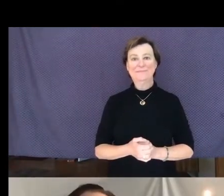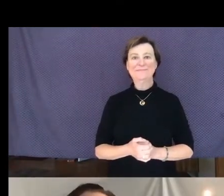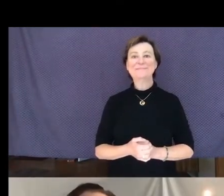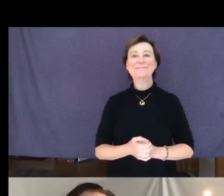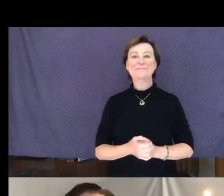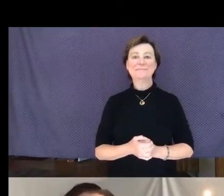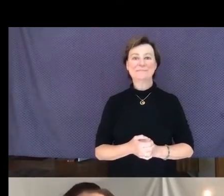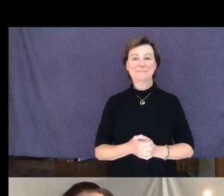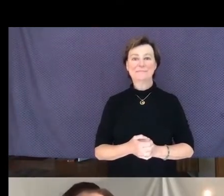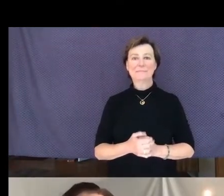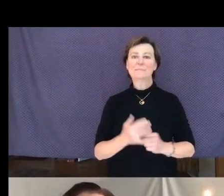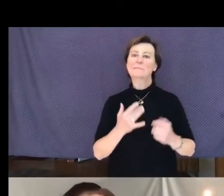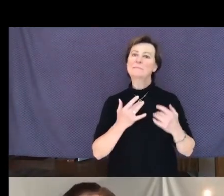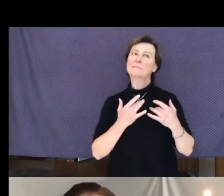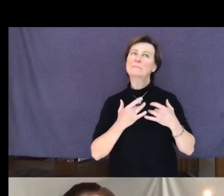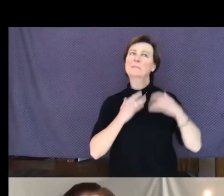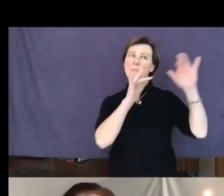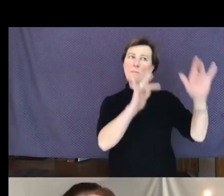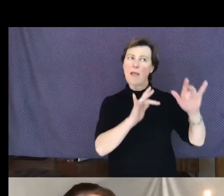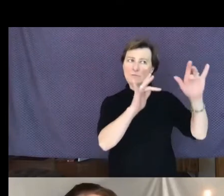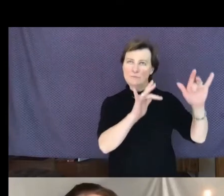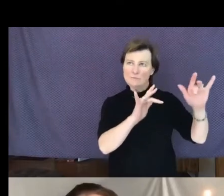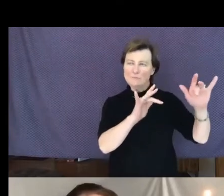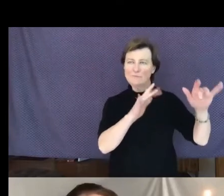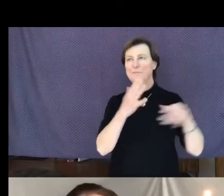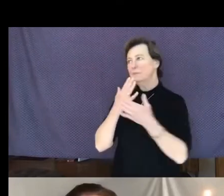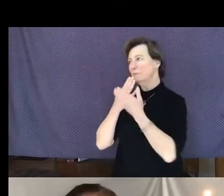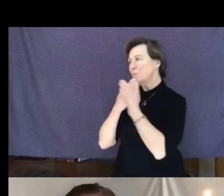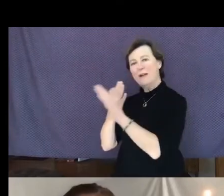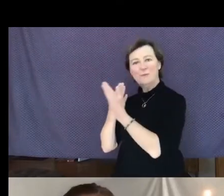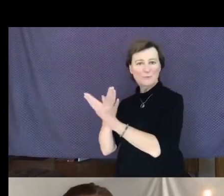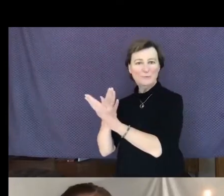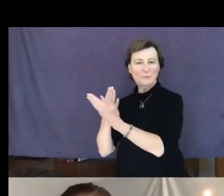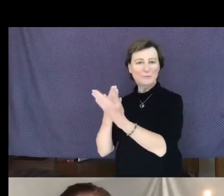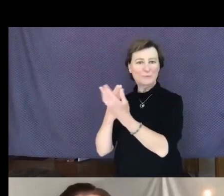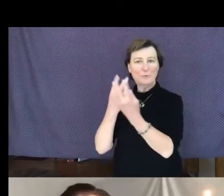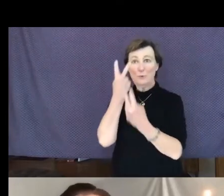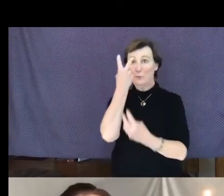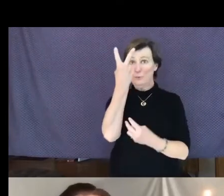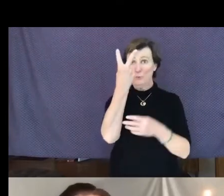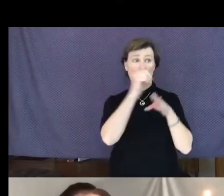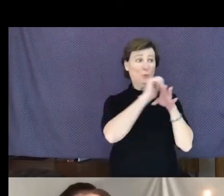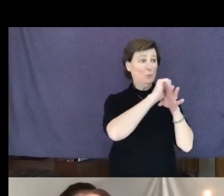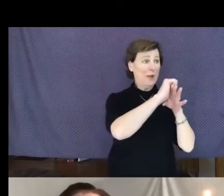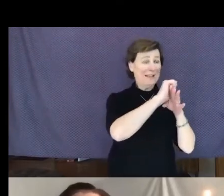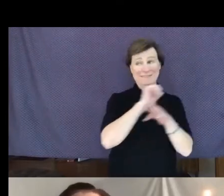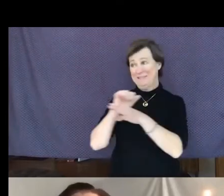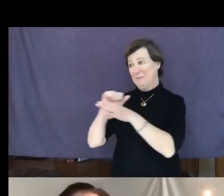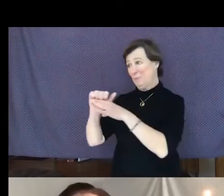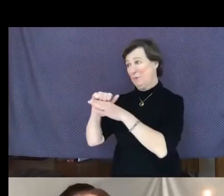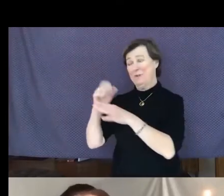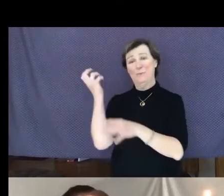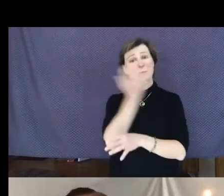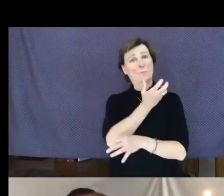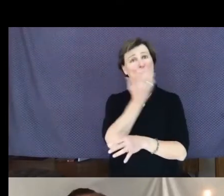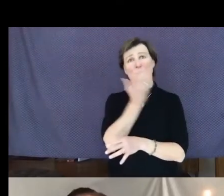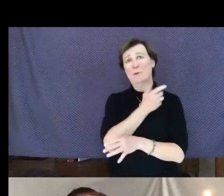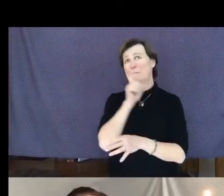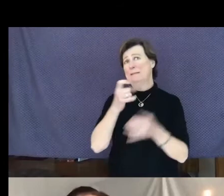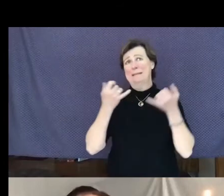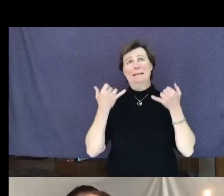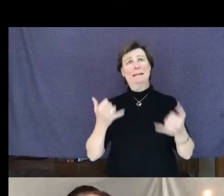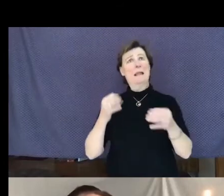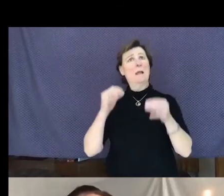Compassion and Gratitude - two practices needed now more than ever.